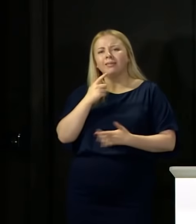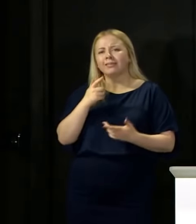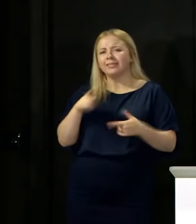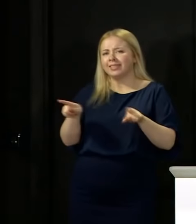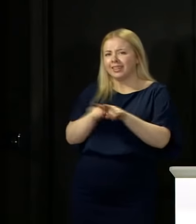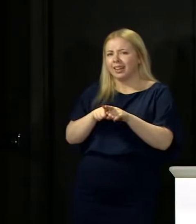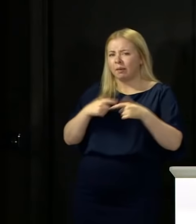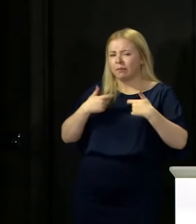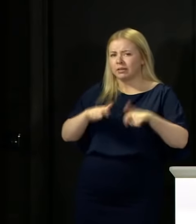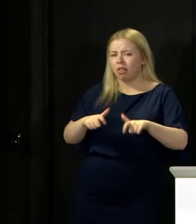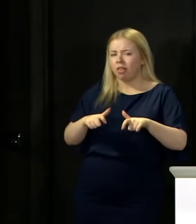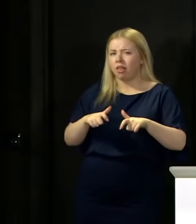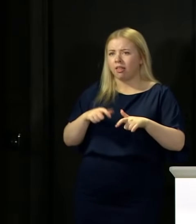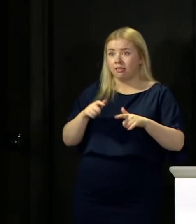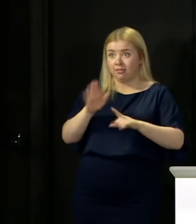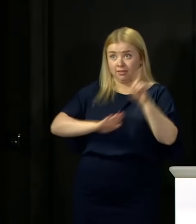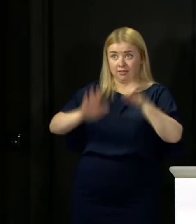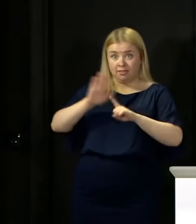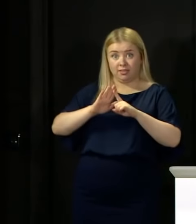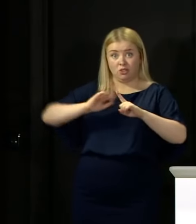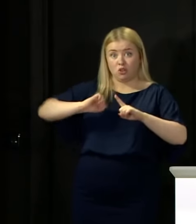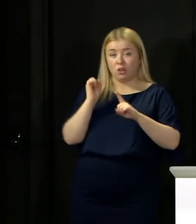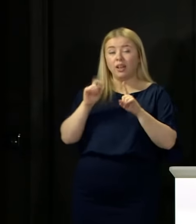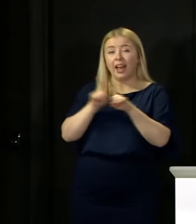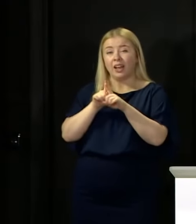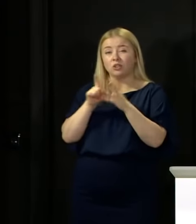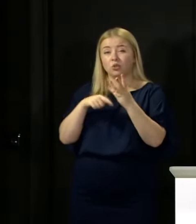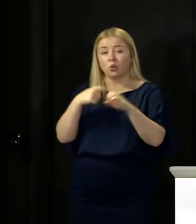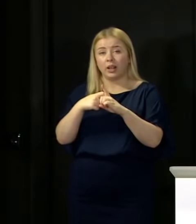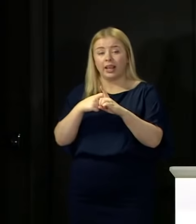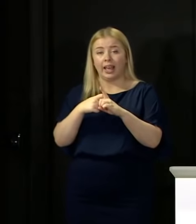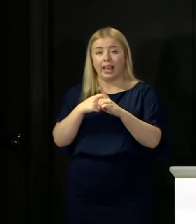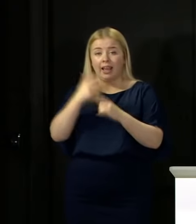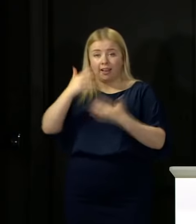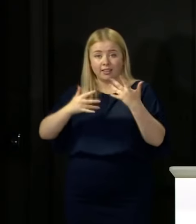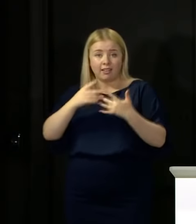in Scotland, the data across the UK, some of what is happening worldwide, if we are